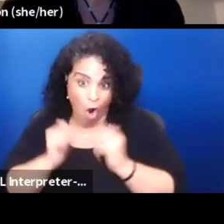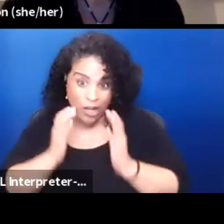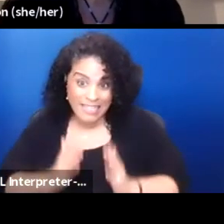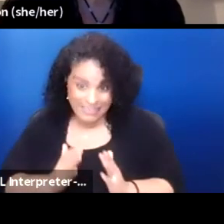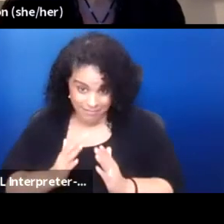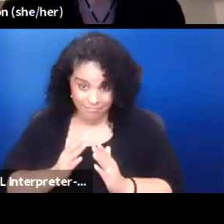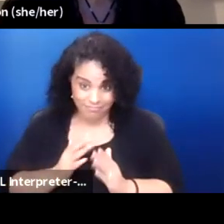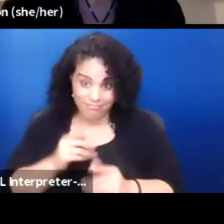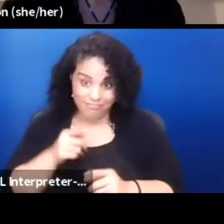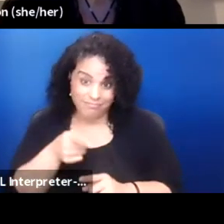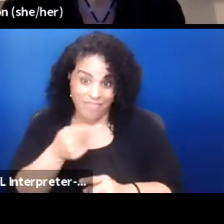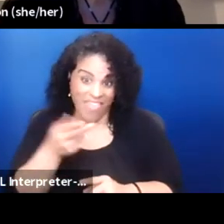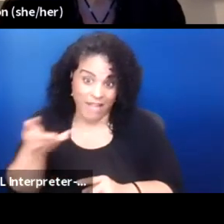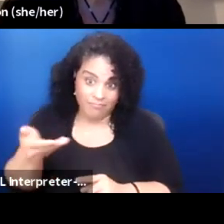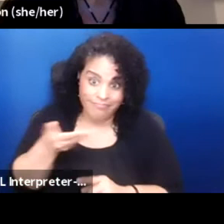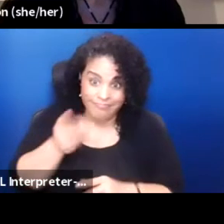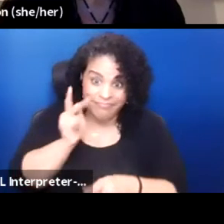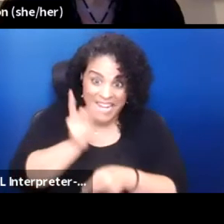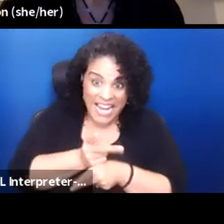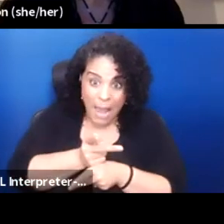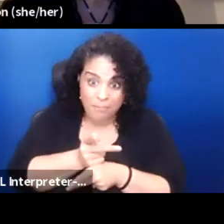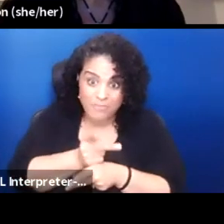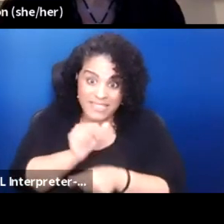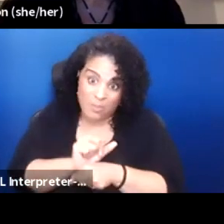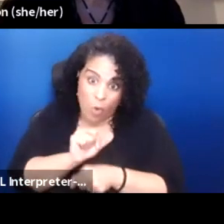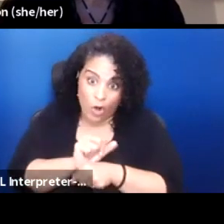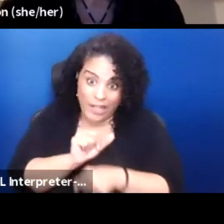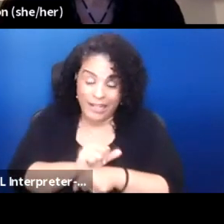So this idea that we have shaped,